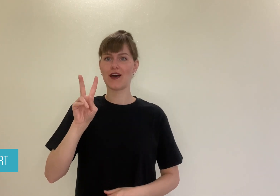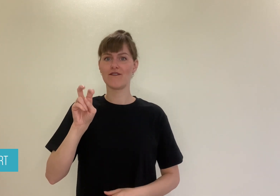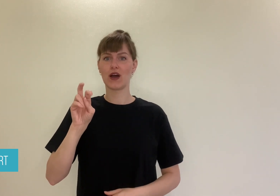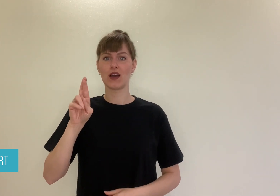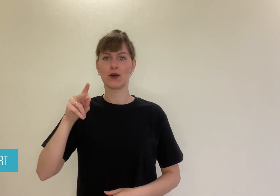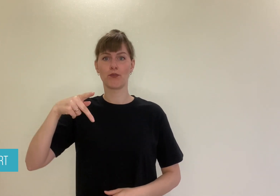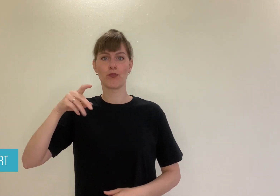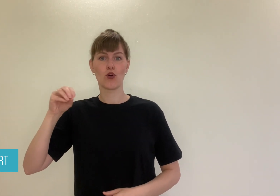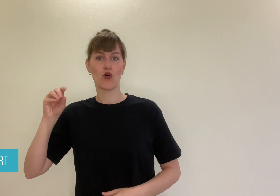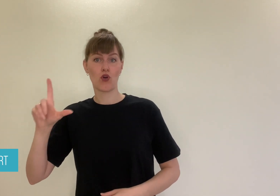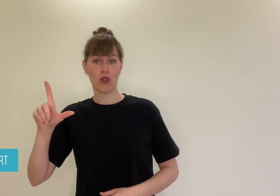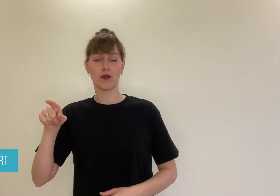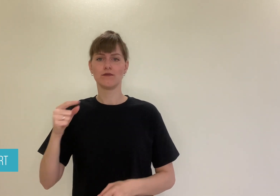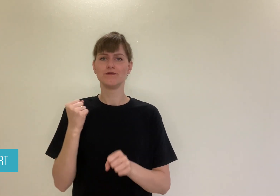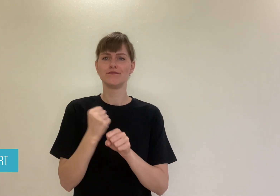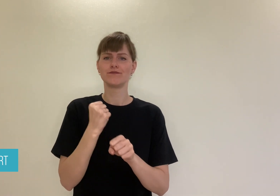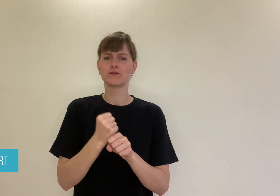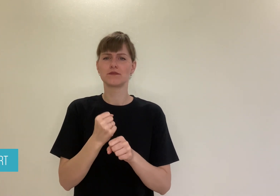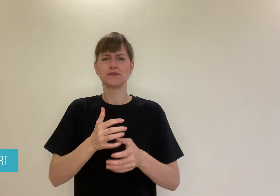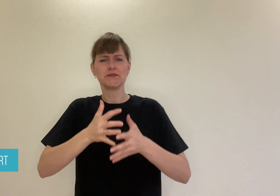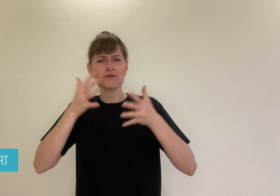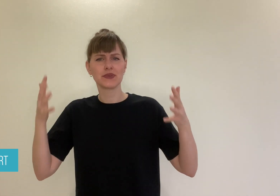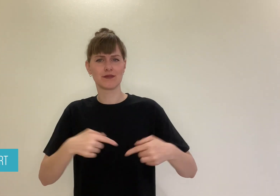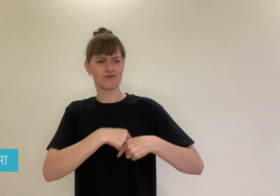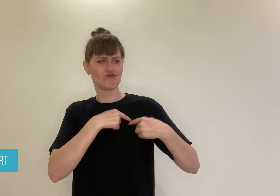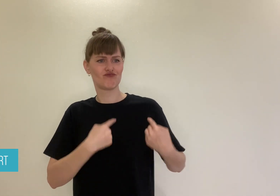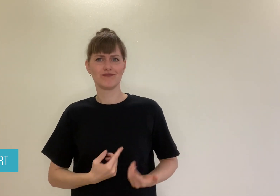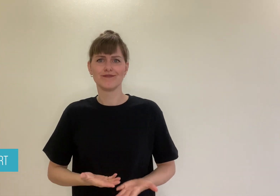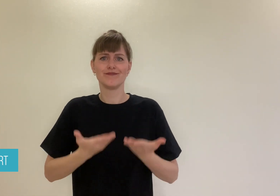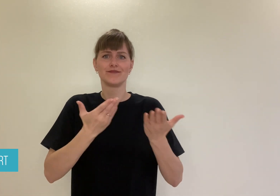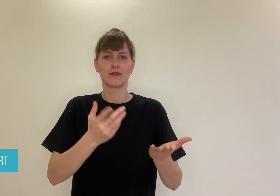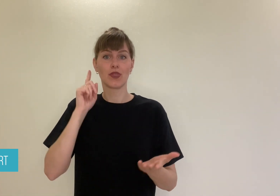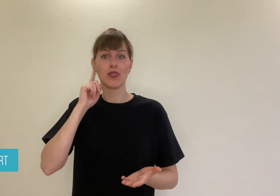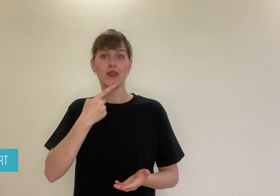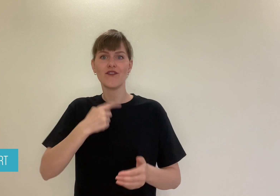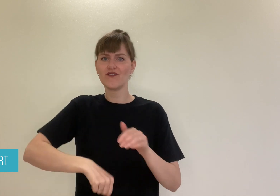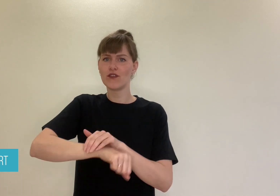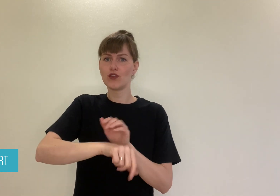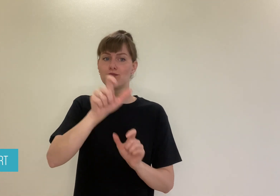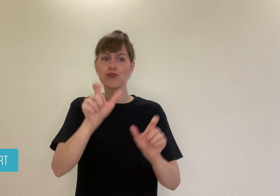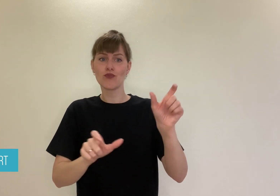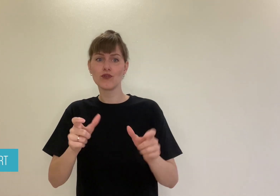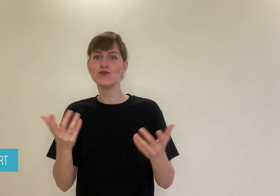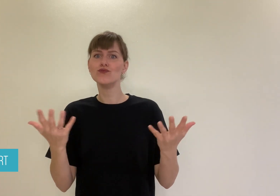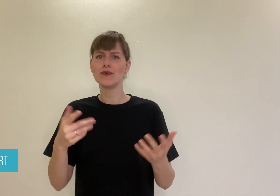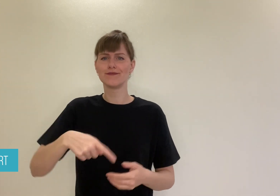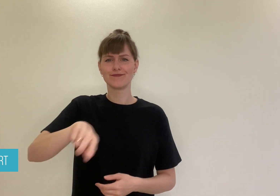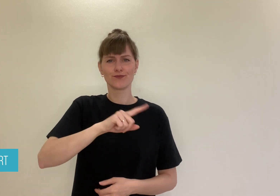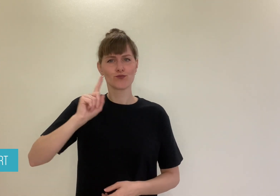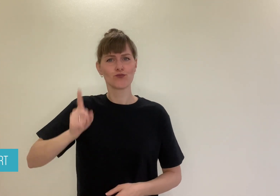of the English club Liverpool. He made a big donation